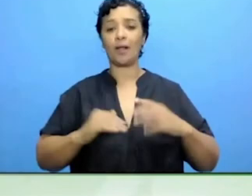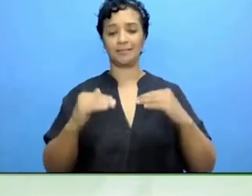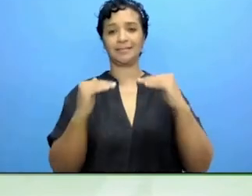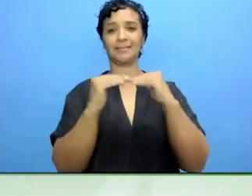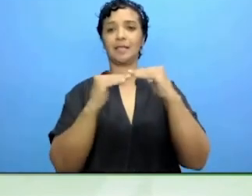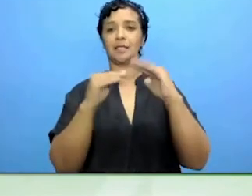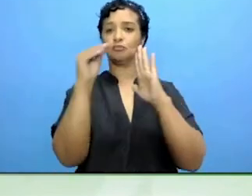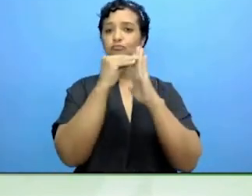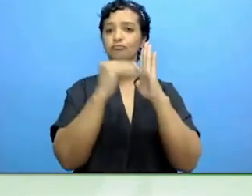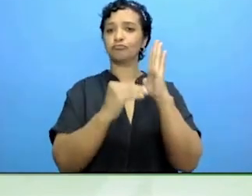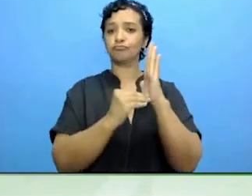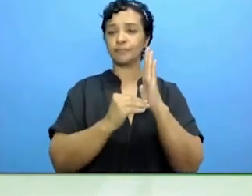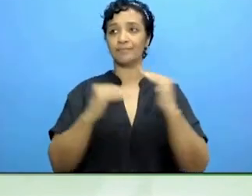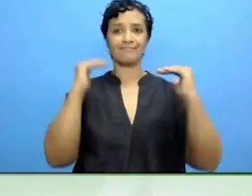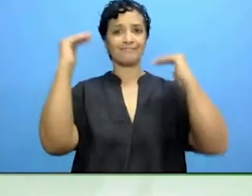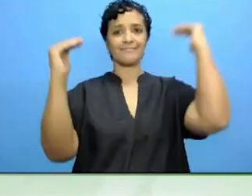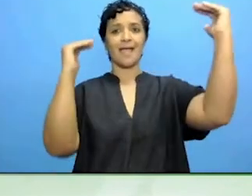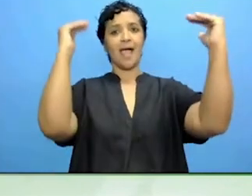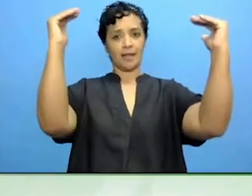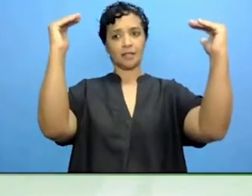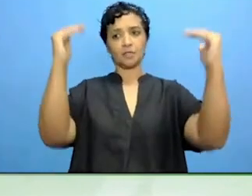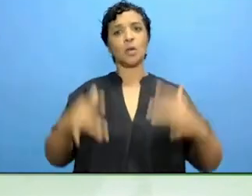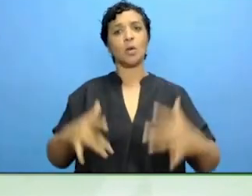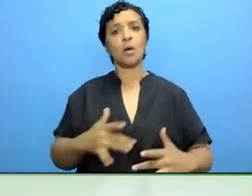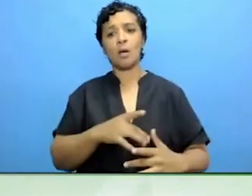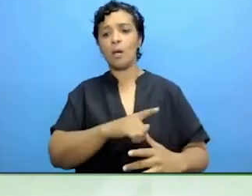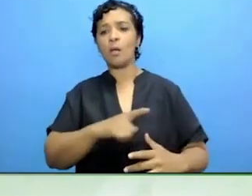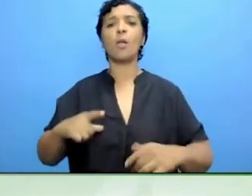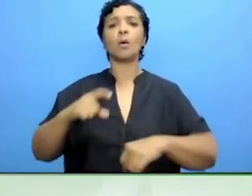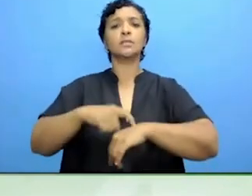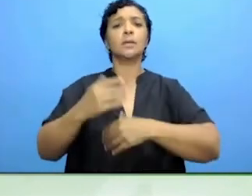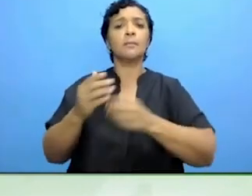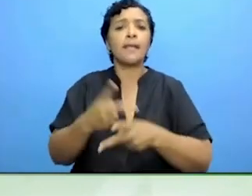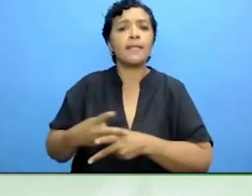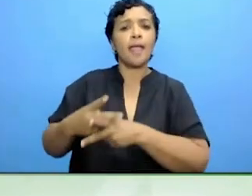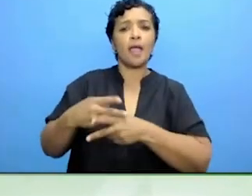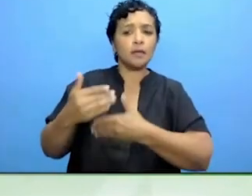adults, not just people with disabilities. It is worth looking at that.